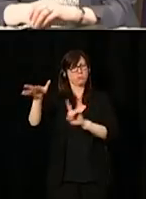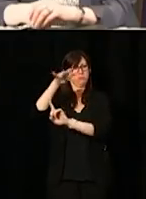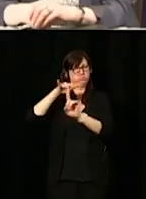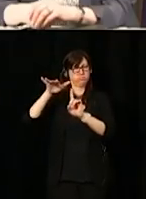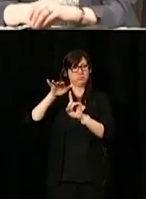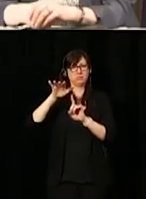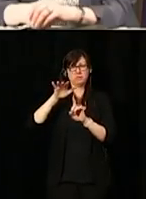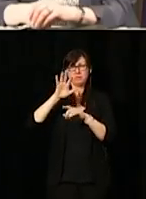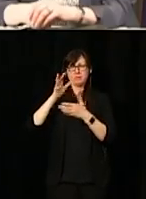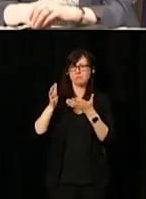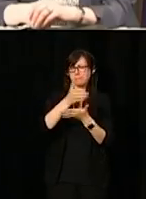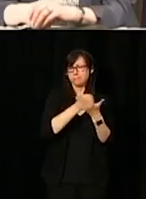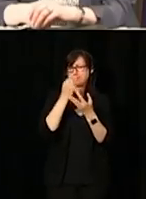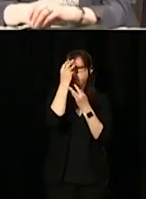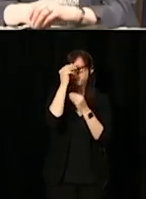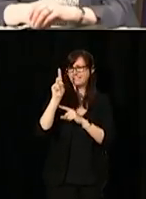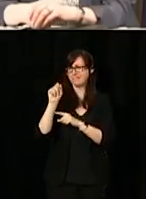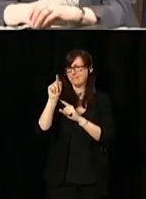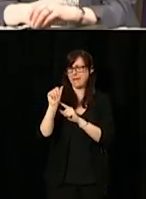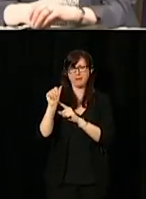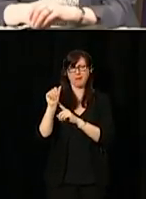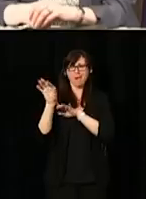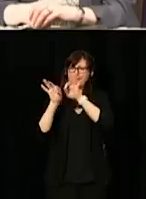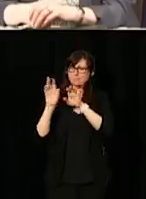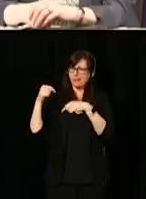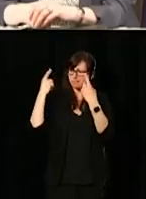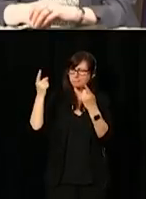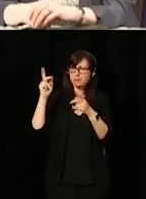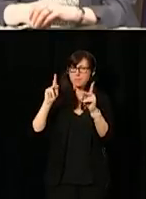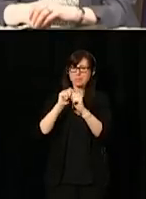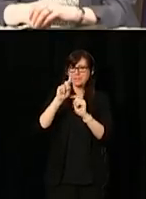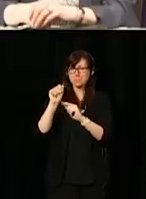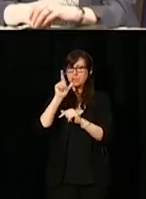so the data that tell us what the situation has been for persons with disabilities.